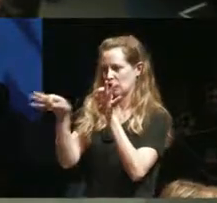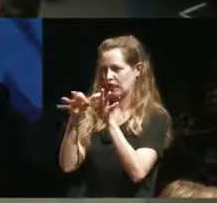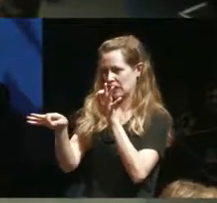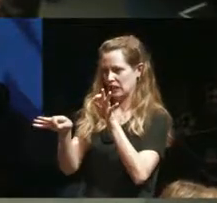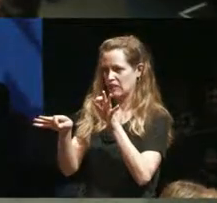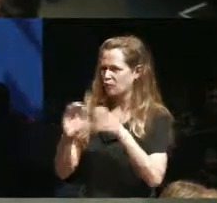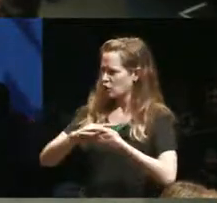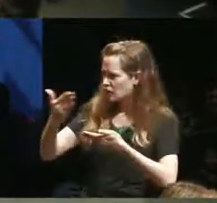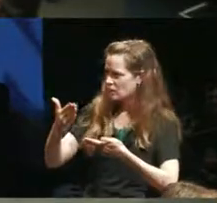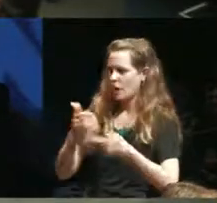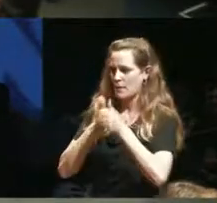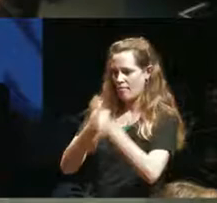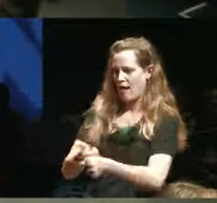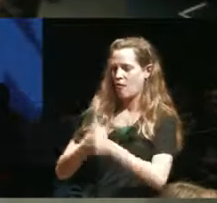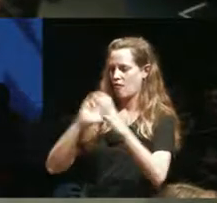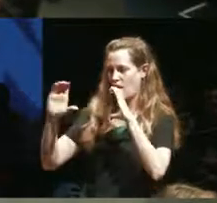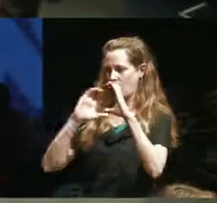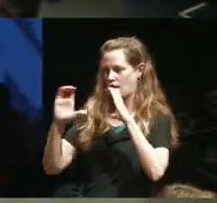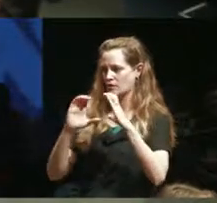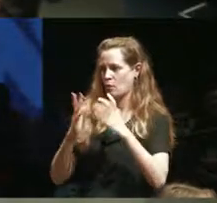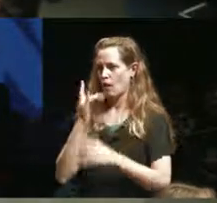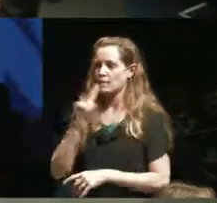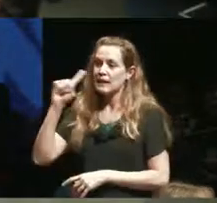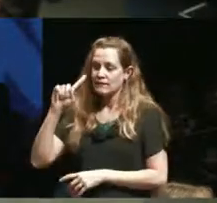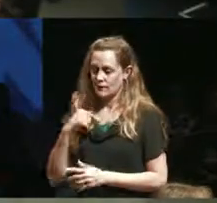that that's allowing me to follow the conversation because I'm deaf